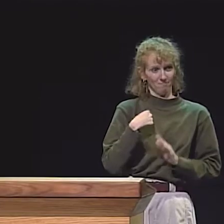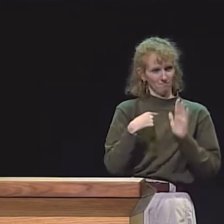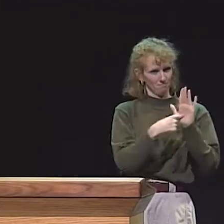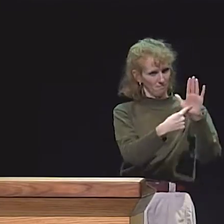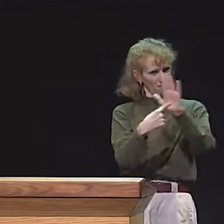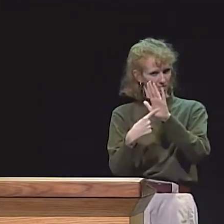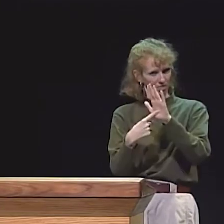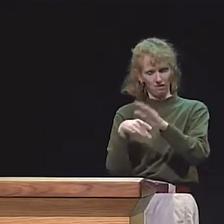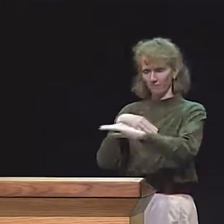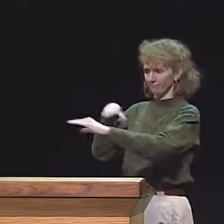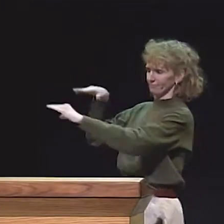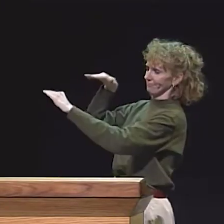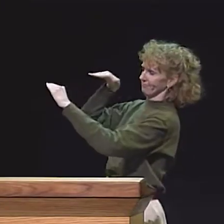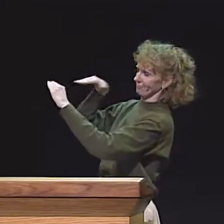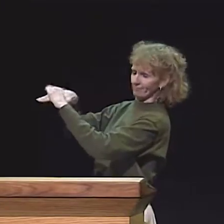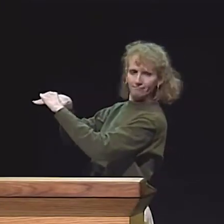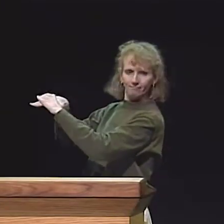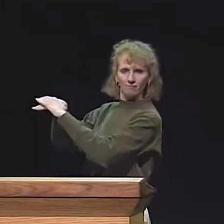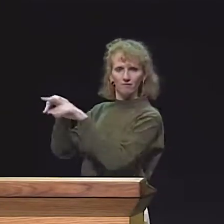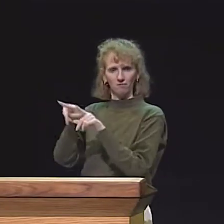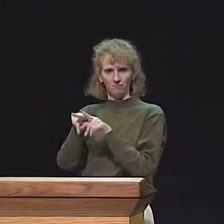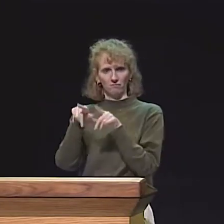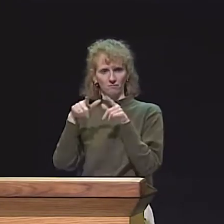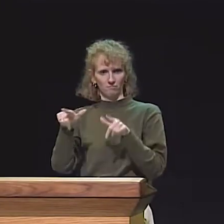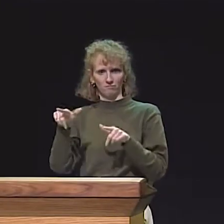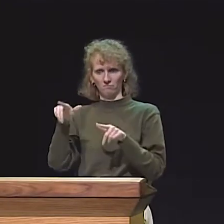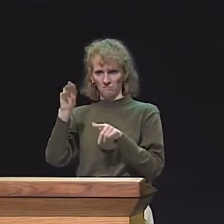SO, THEN I'LL STICK MY VIDEOTAPE IN, FOR EXAMPLE.